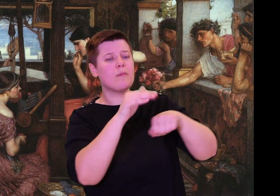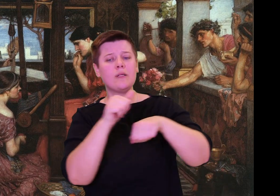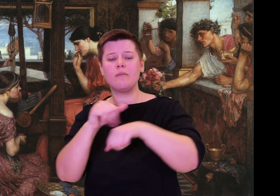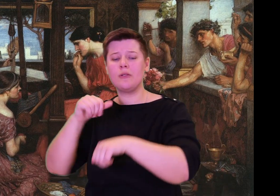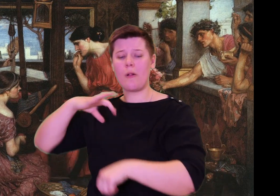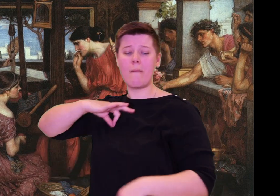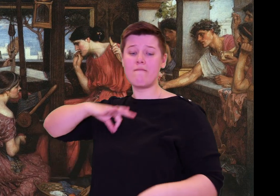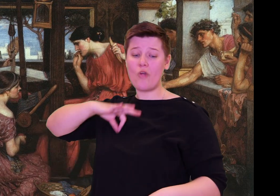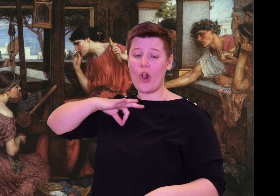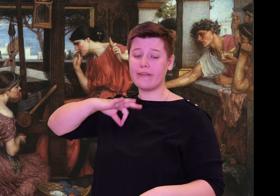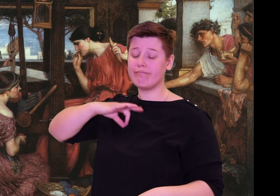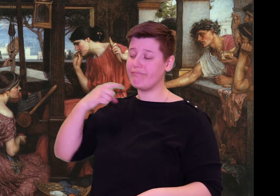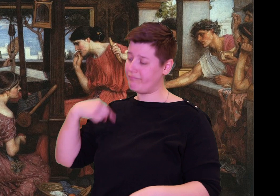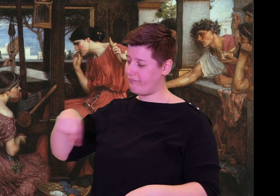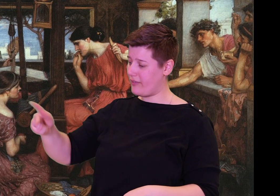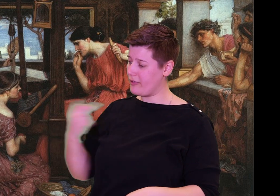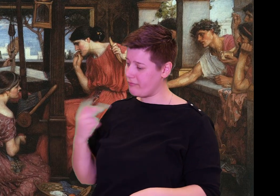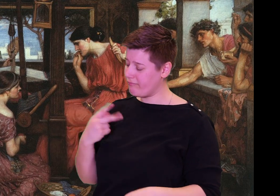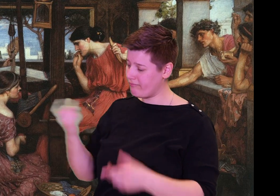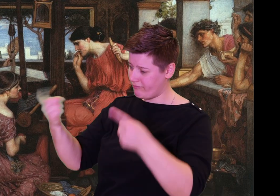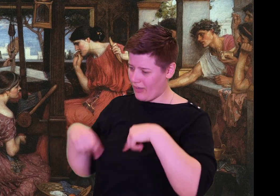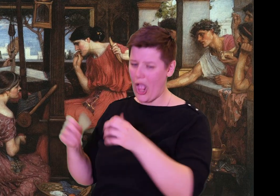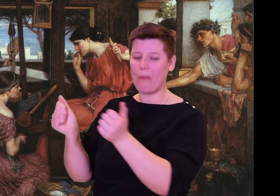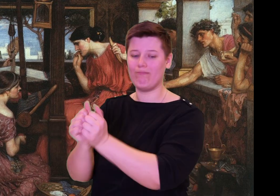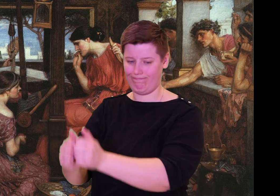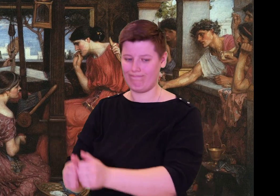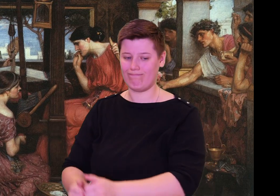volunteers to come with us.